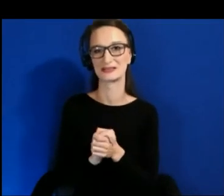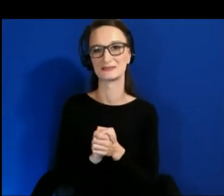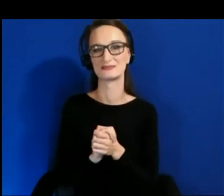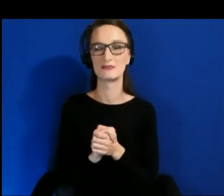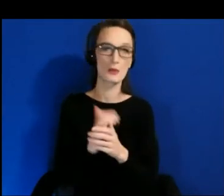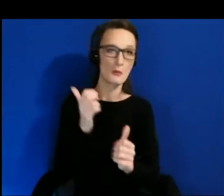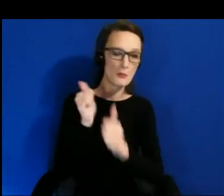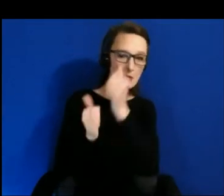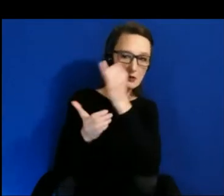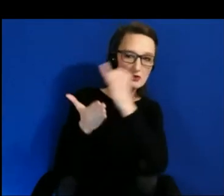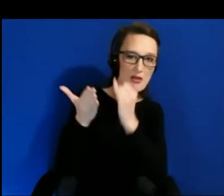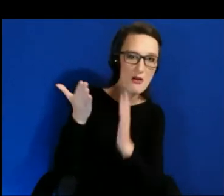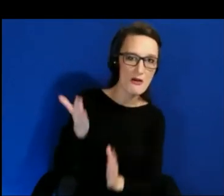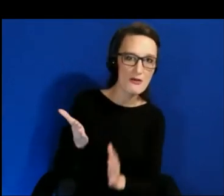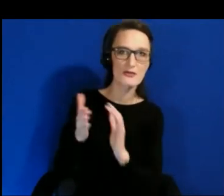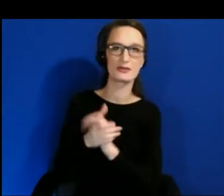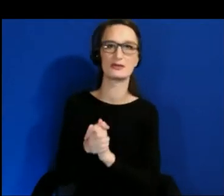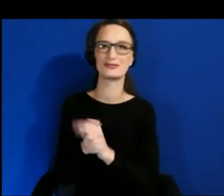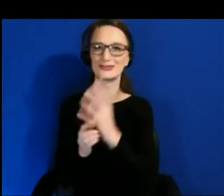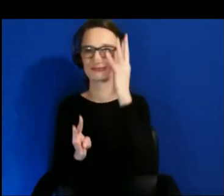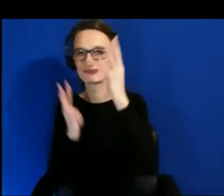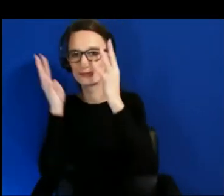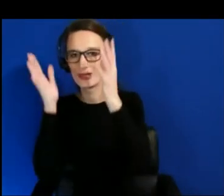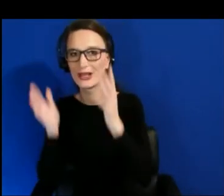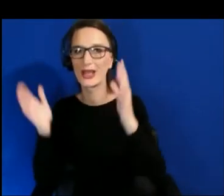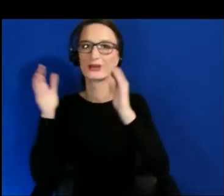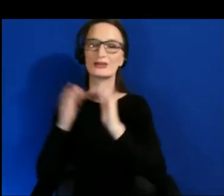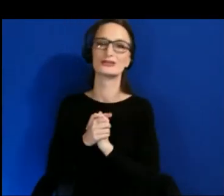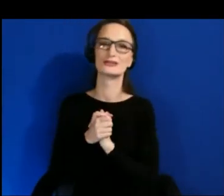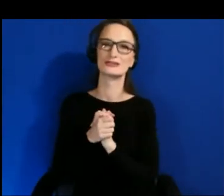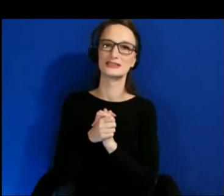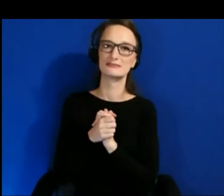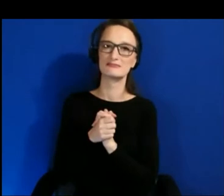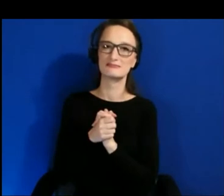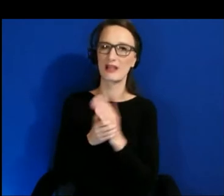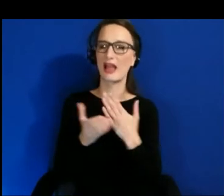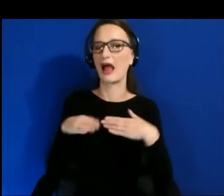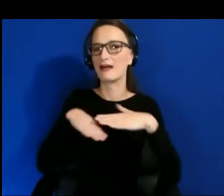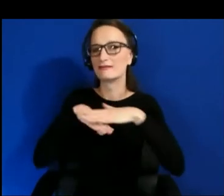Some have JavaScript, knowledge. Not many.